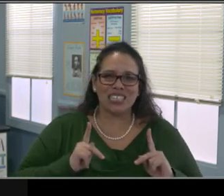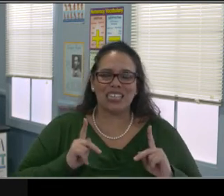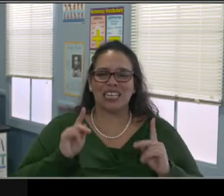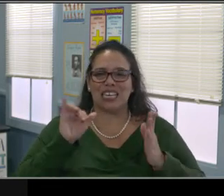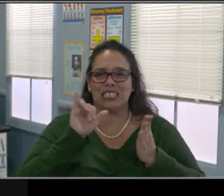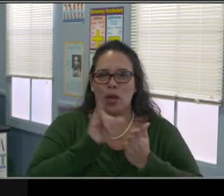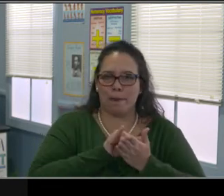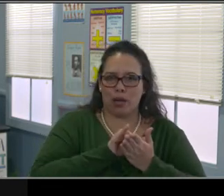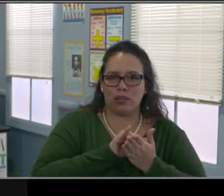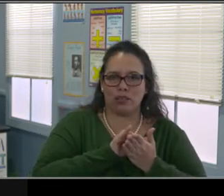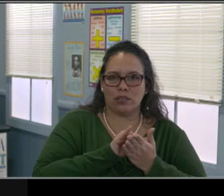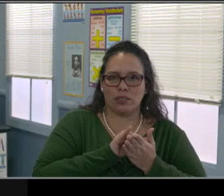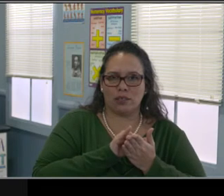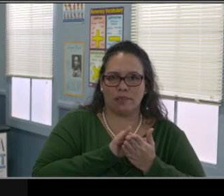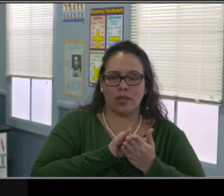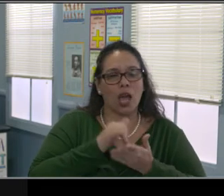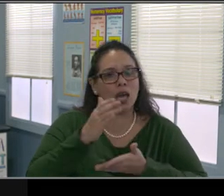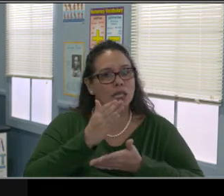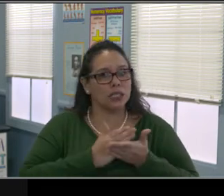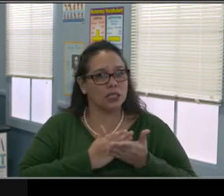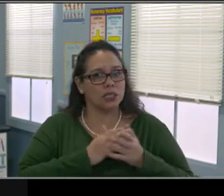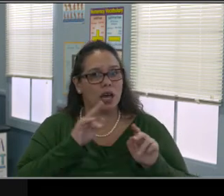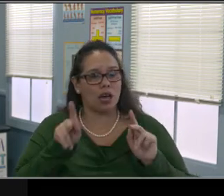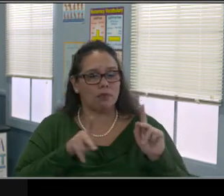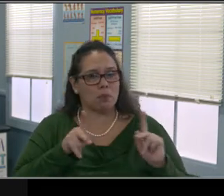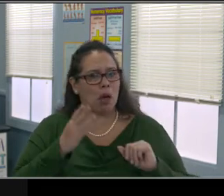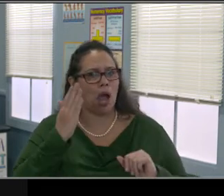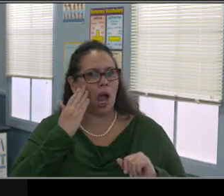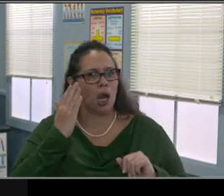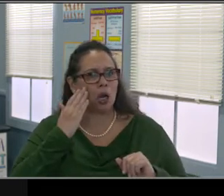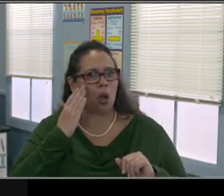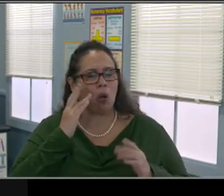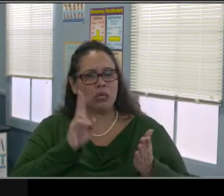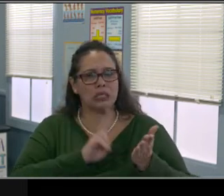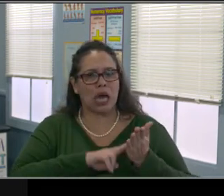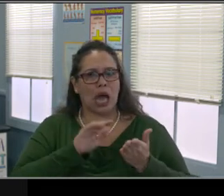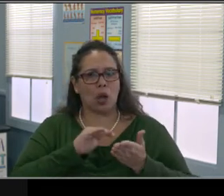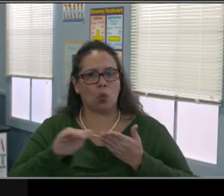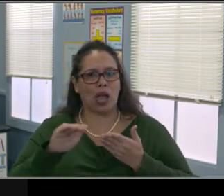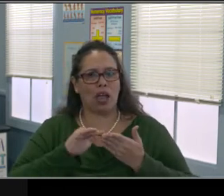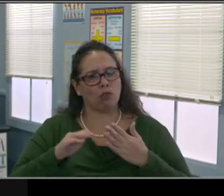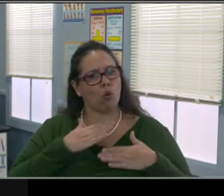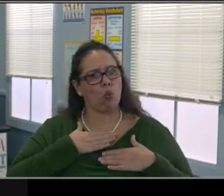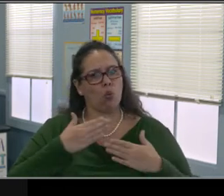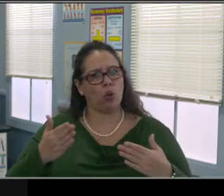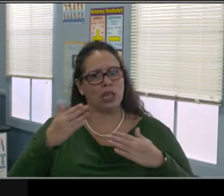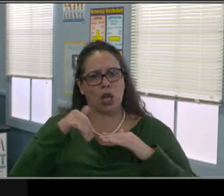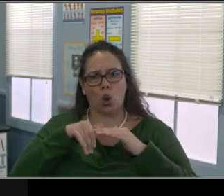I think there's a little bit of confusion and I'm not talking from the perspective of an educator on this,